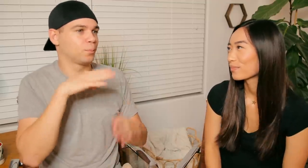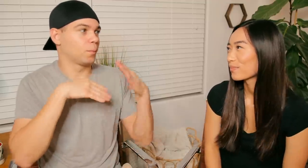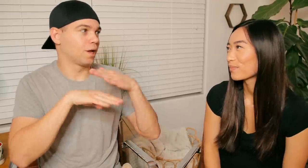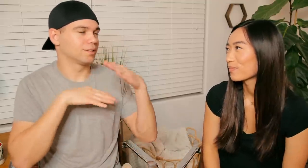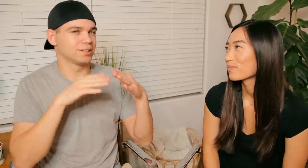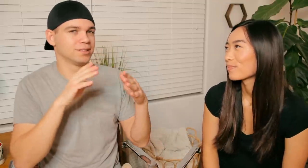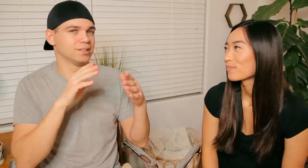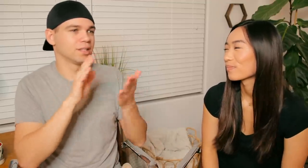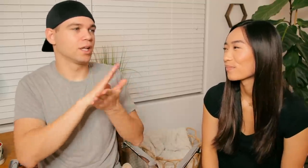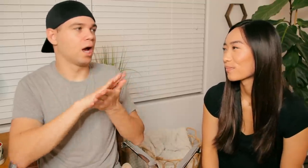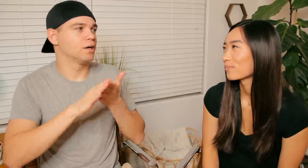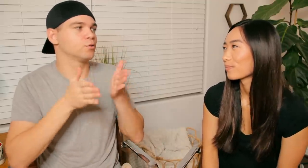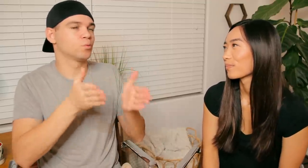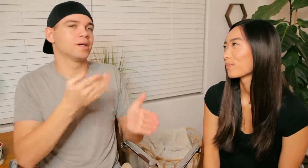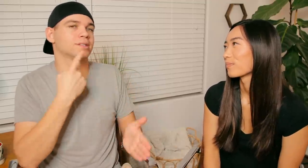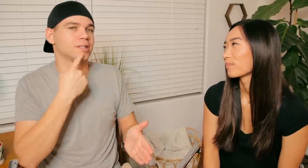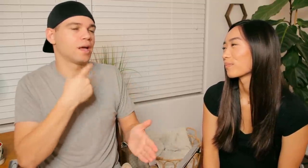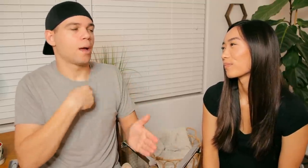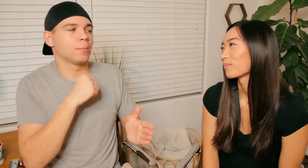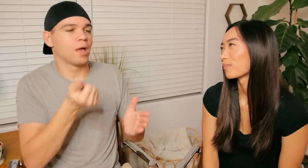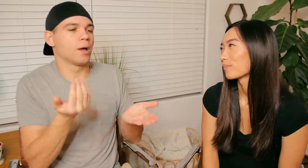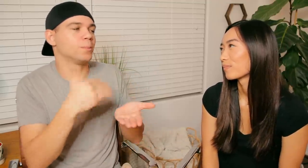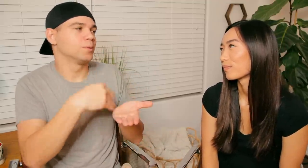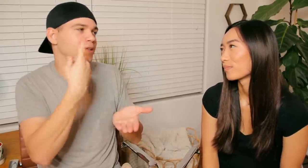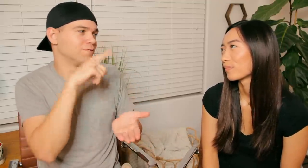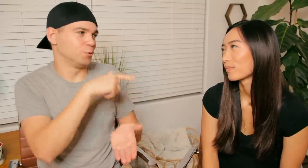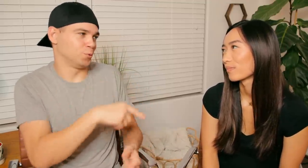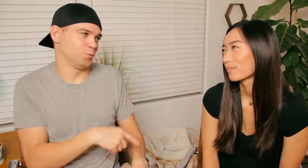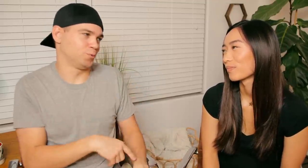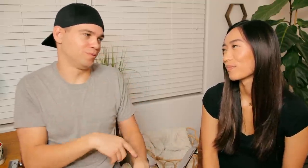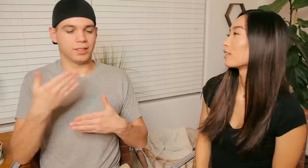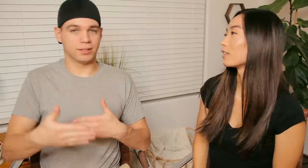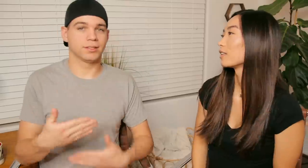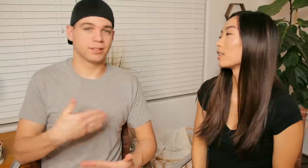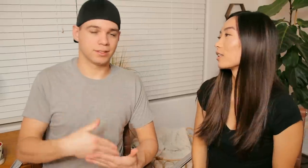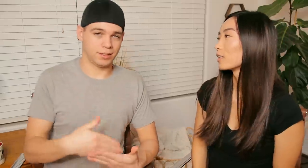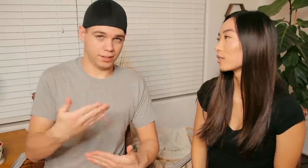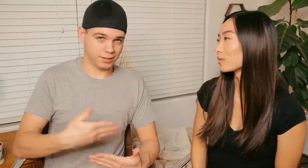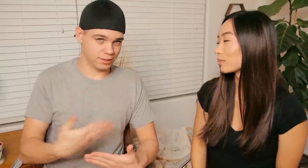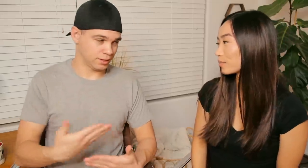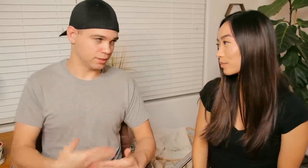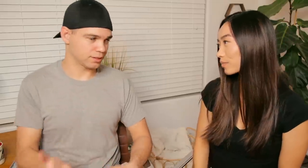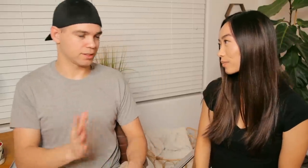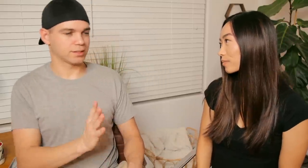Basically nice way to say "I'm not repeating for you" R: next next next next (Even numbers only, OCD)